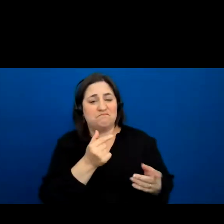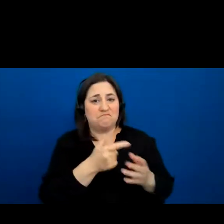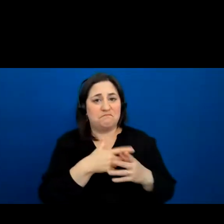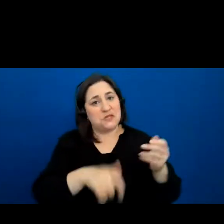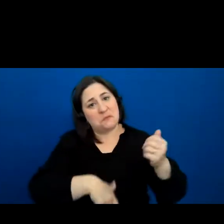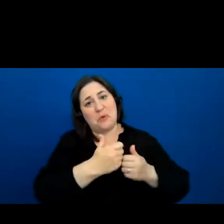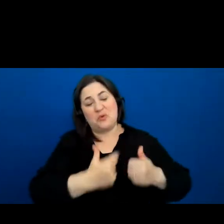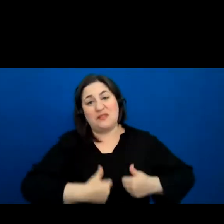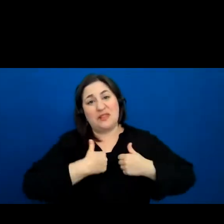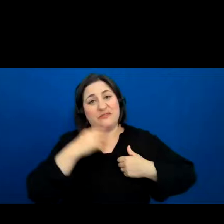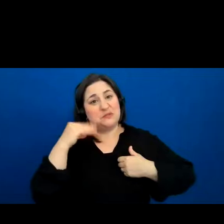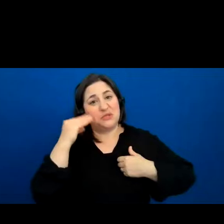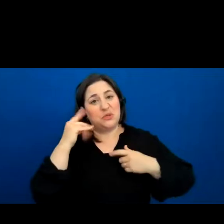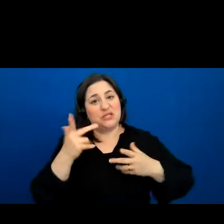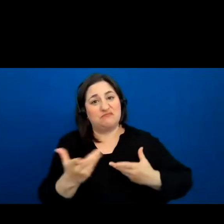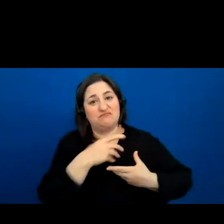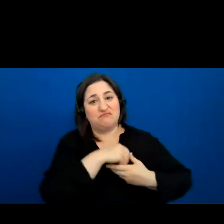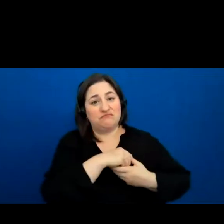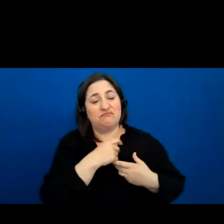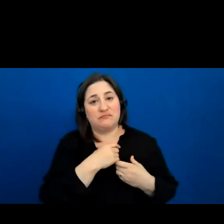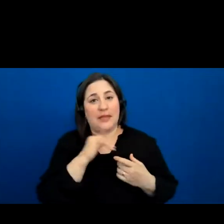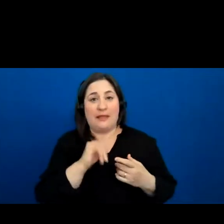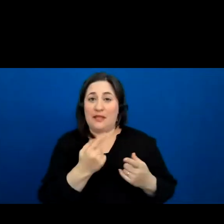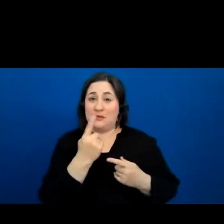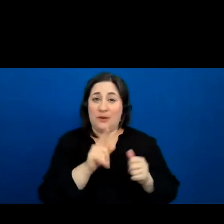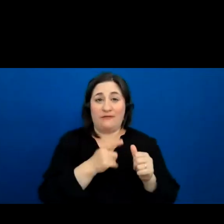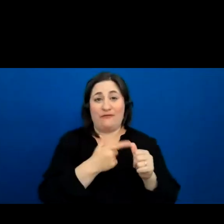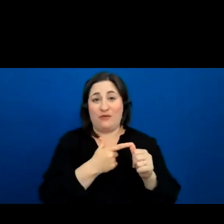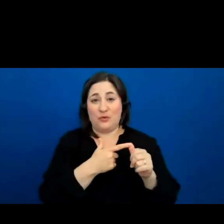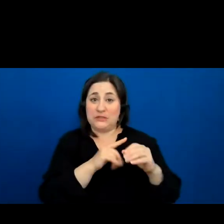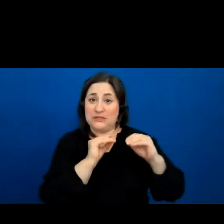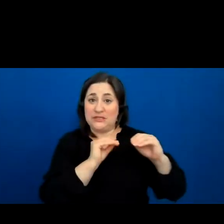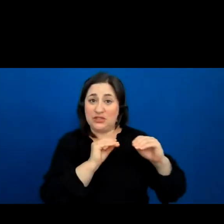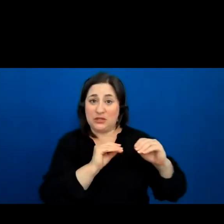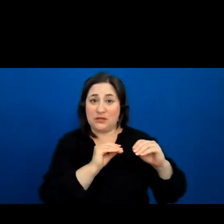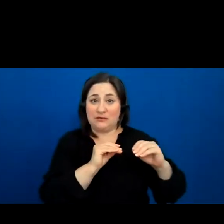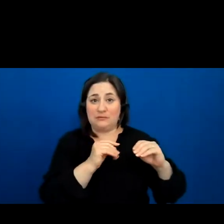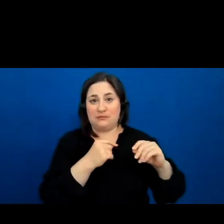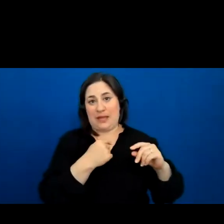experiences. That is one of the first lessons, or teaching that I was taught, is whenever it